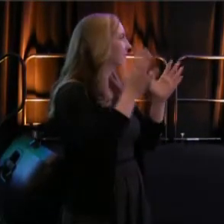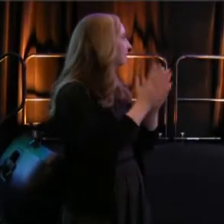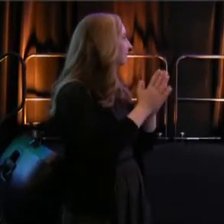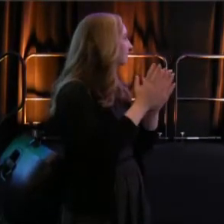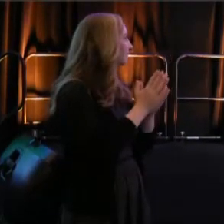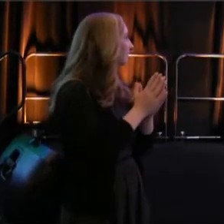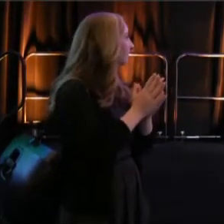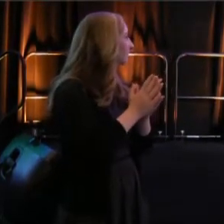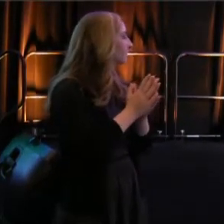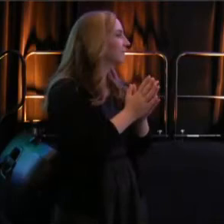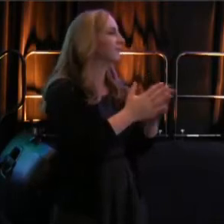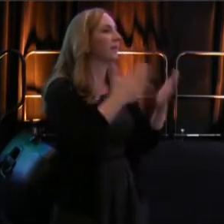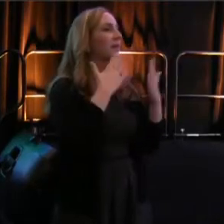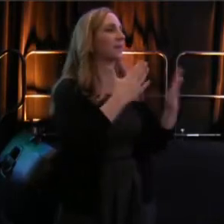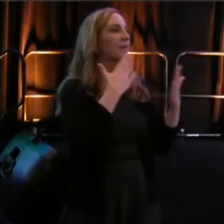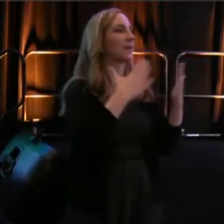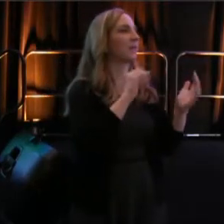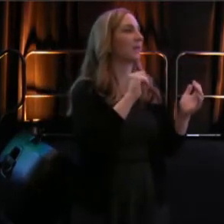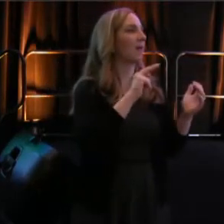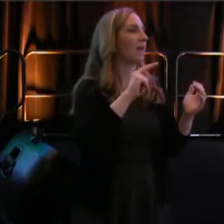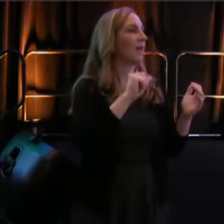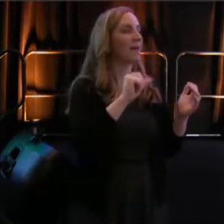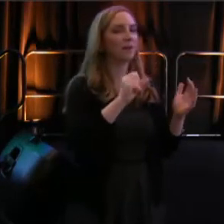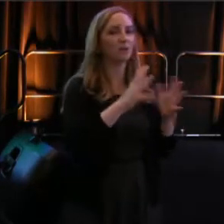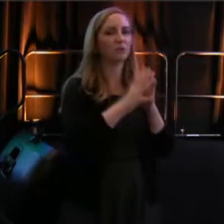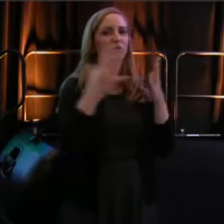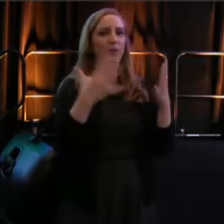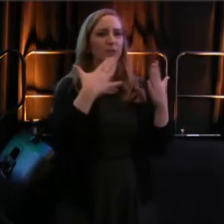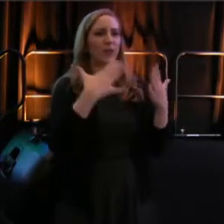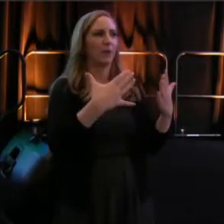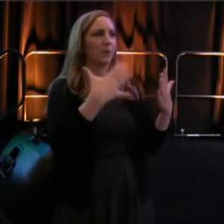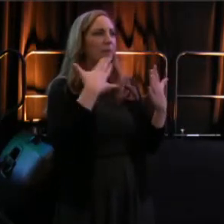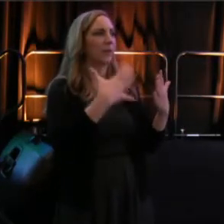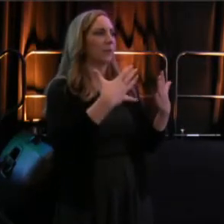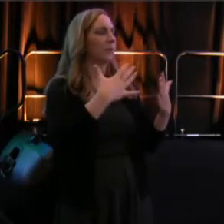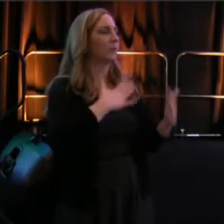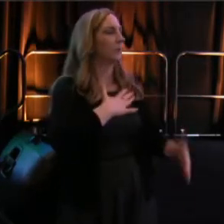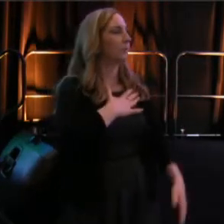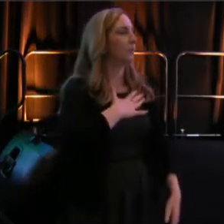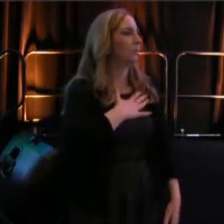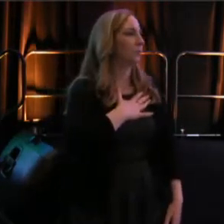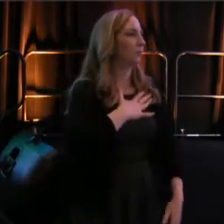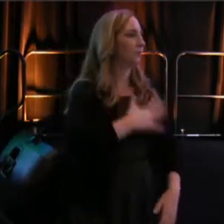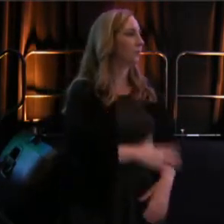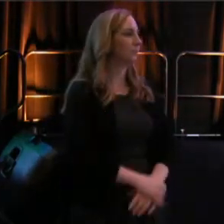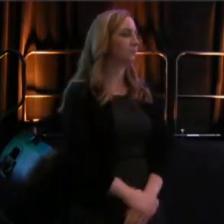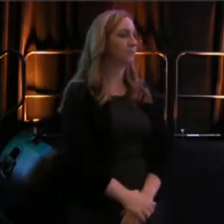(Theresa) Thank you Anna so much. Wow!